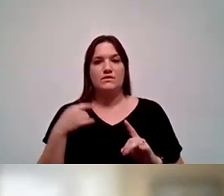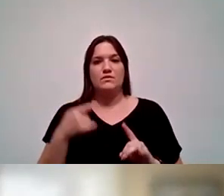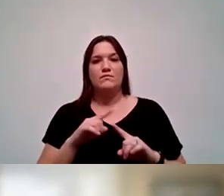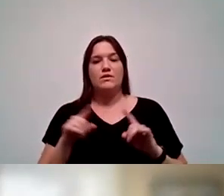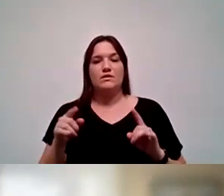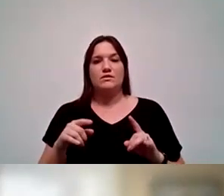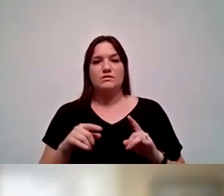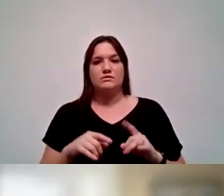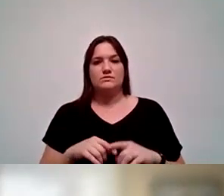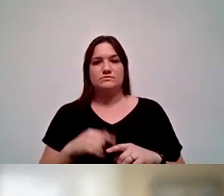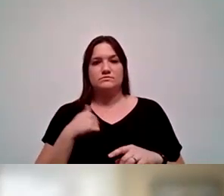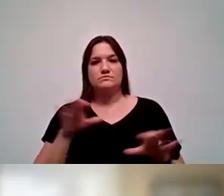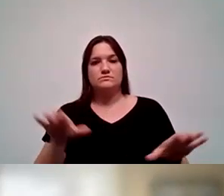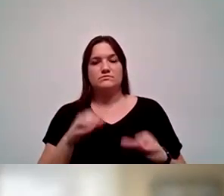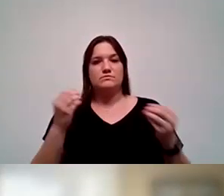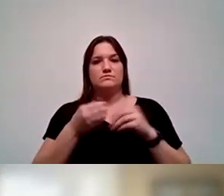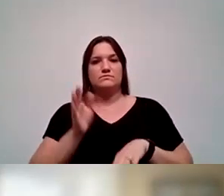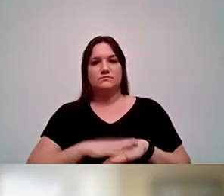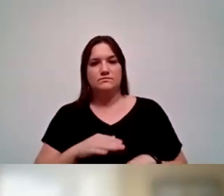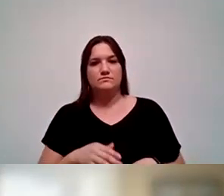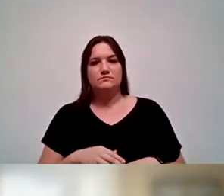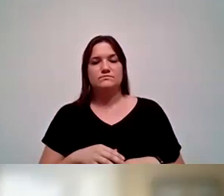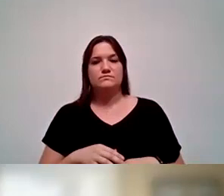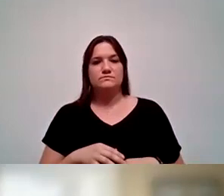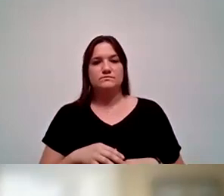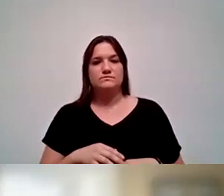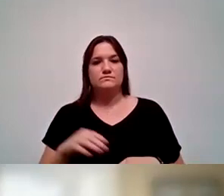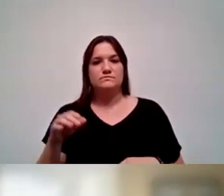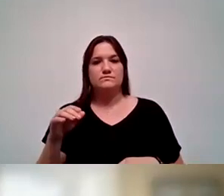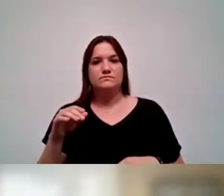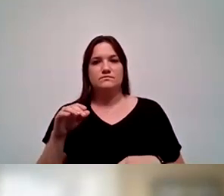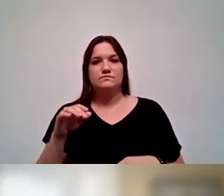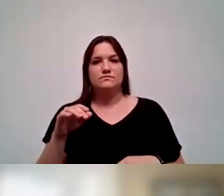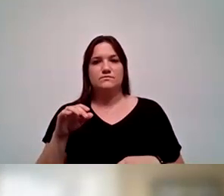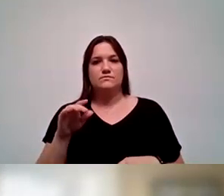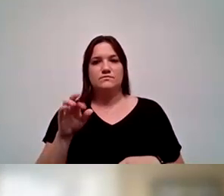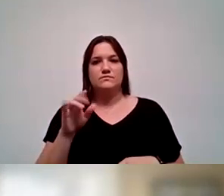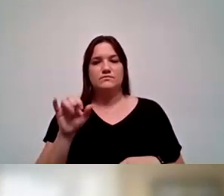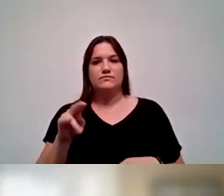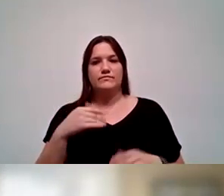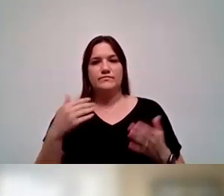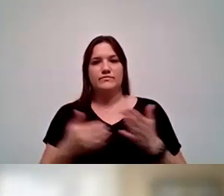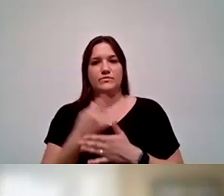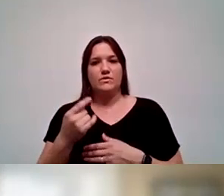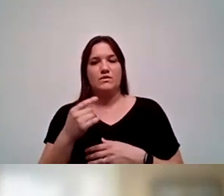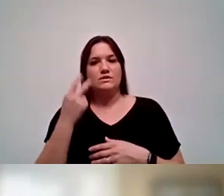but we have to do more than that. You know, Dr. Reyna talked about his ad in Univision. You might have someone from the district as well.